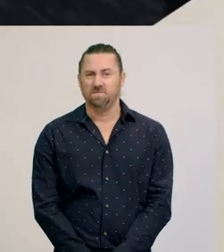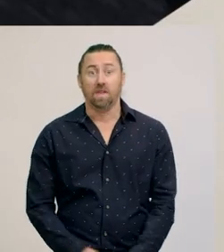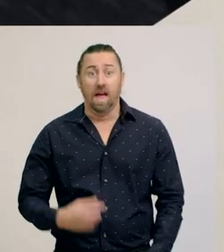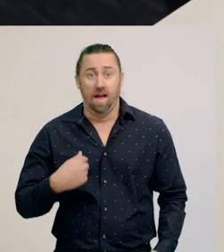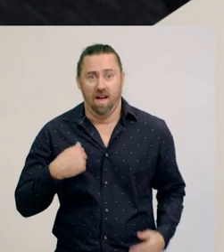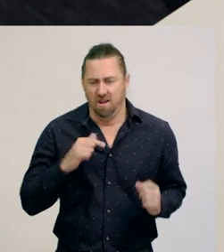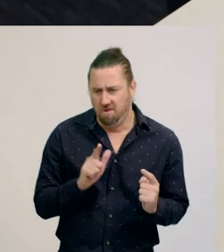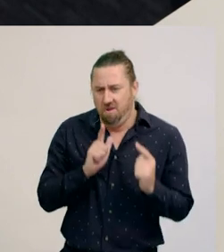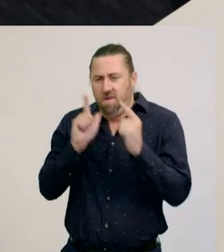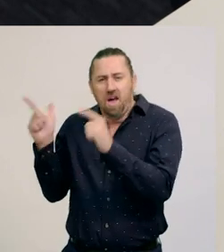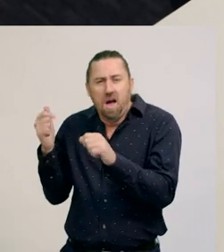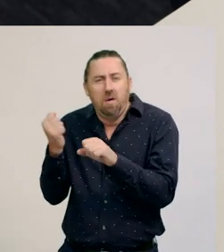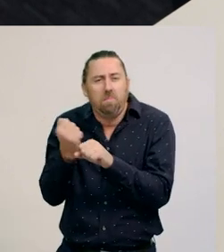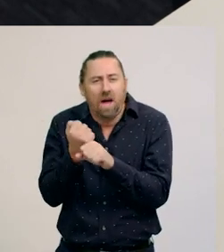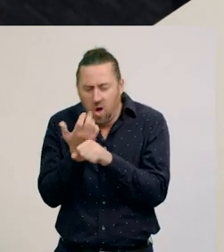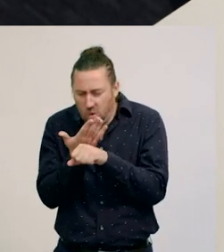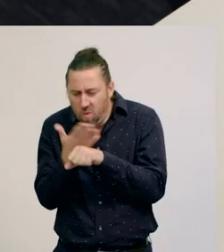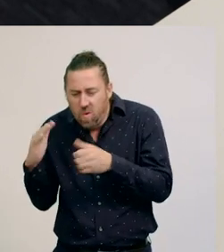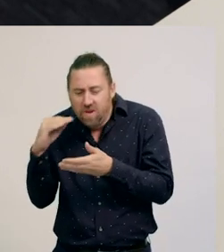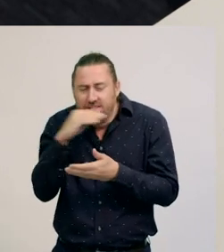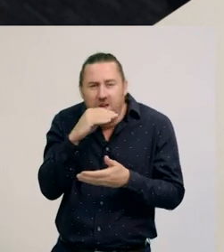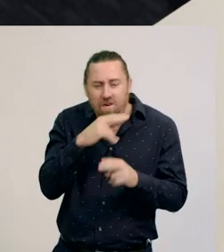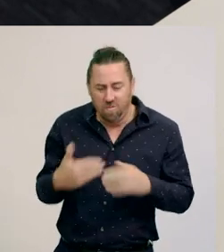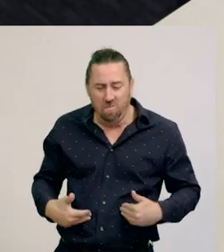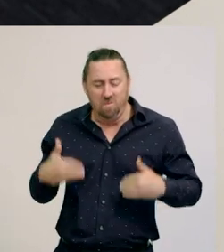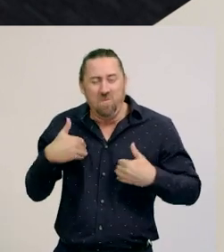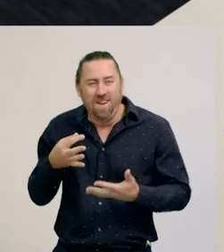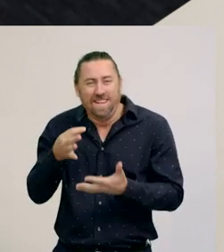I'm going to finish making that sandwich for morning tea now.